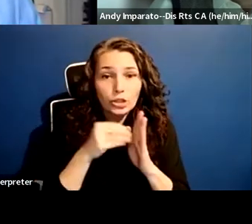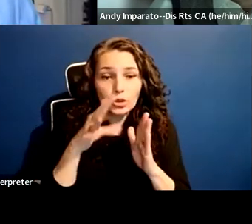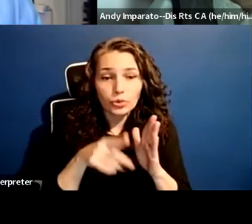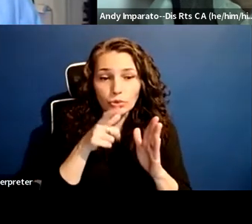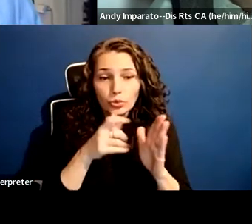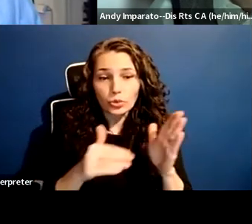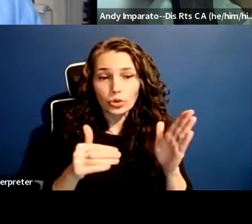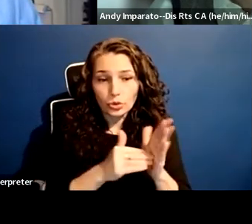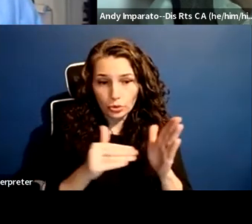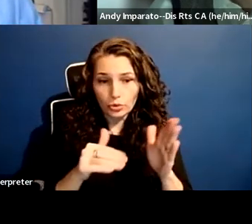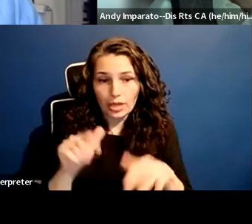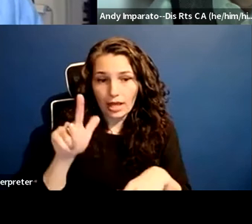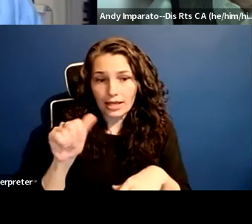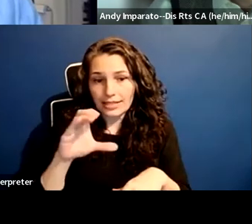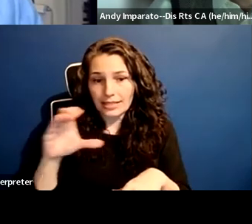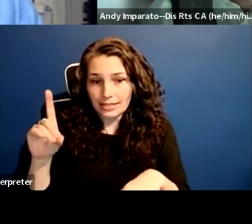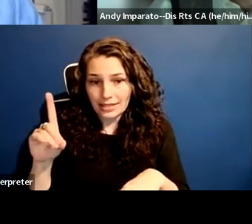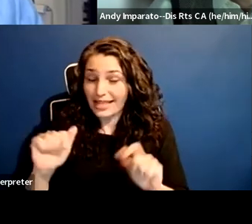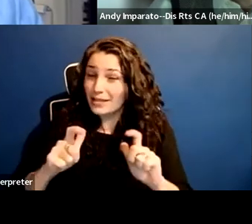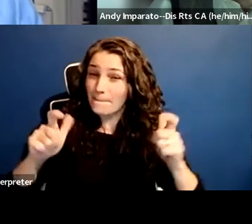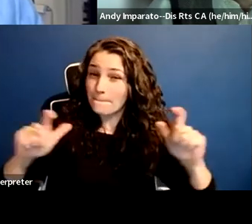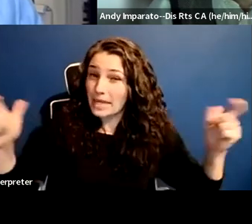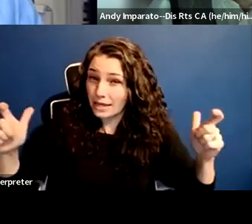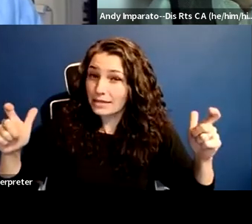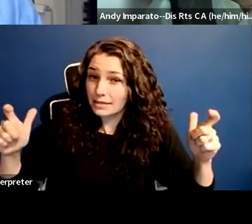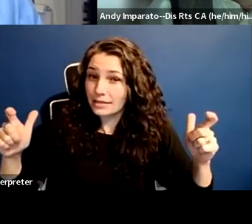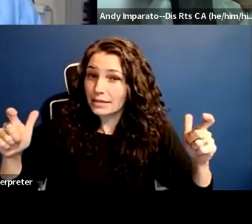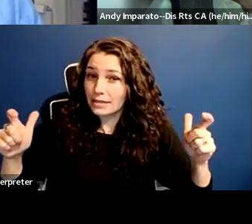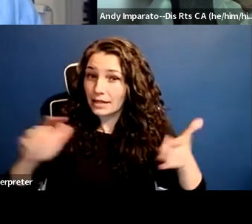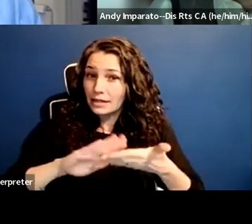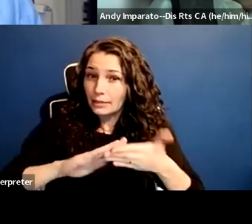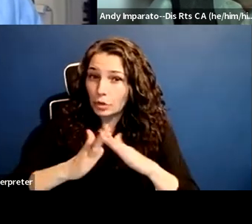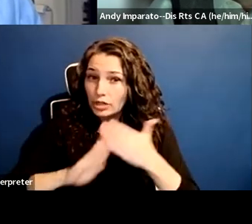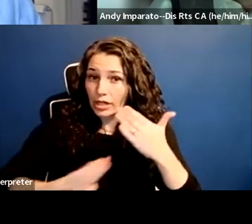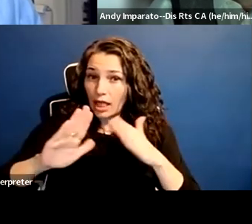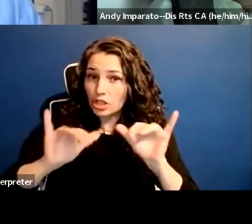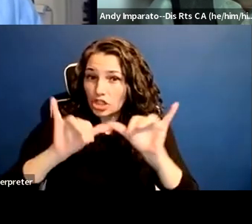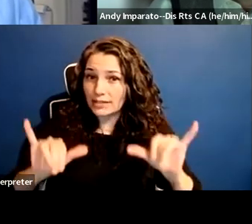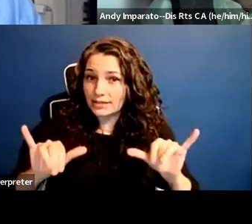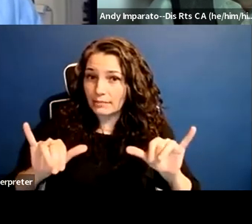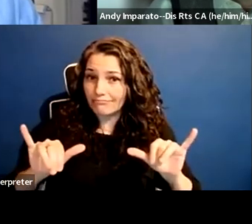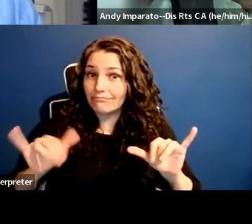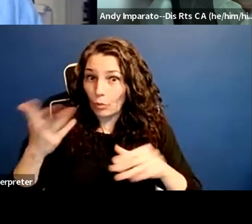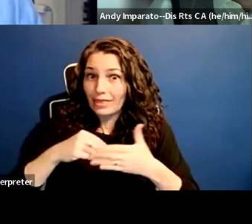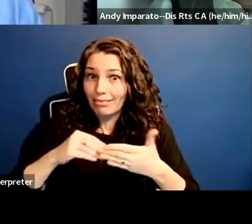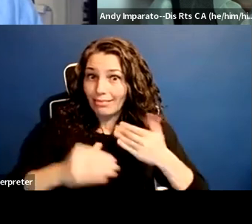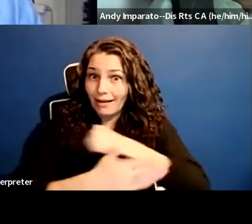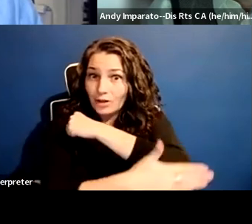which is the largest Community College system in the country, for not providing accessibility for them as blind students,